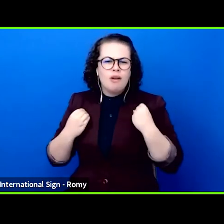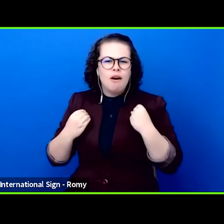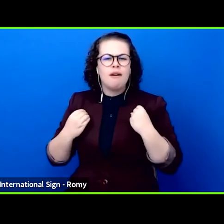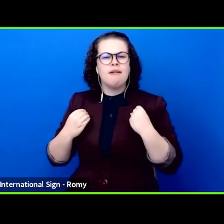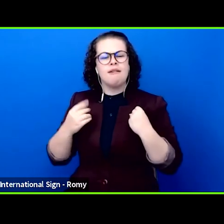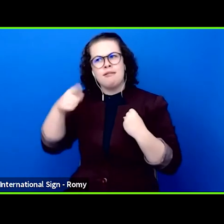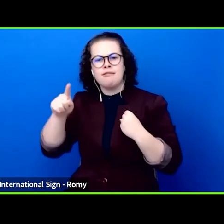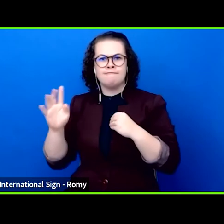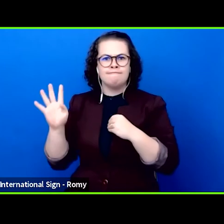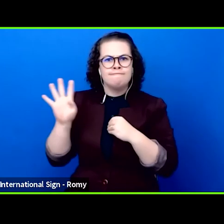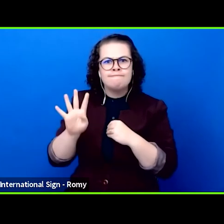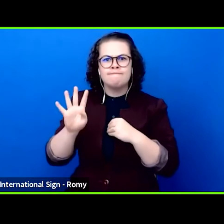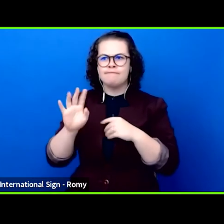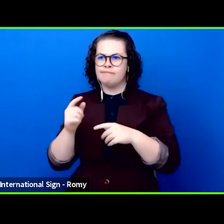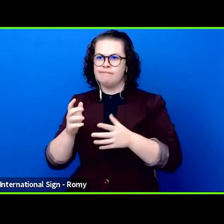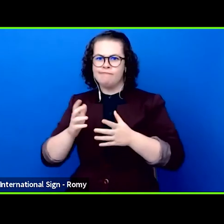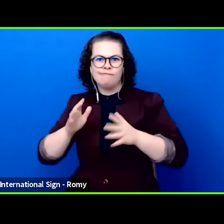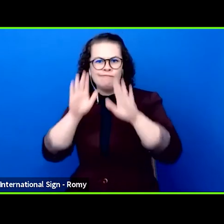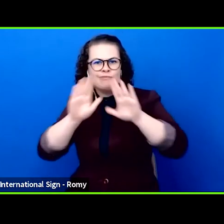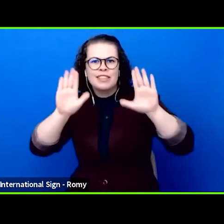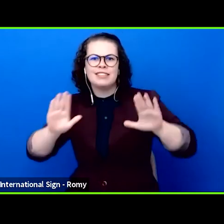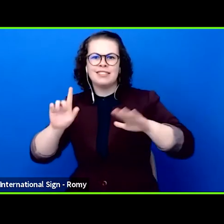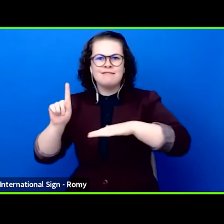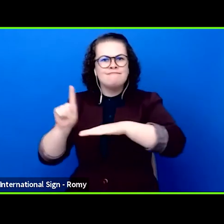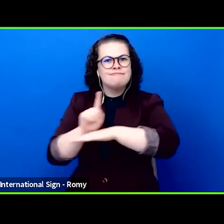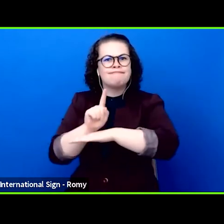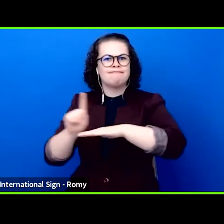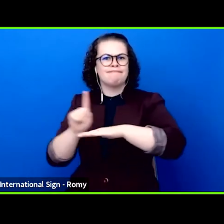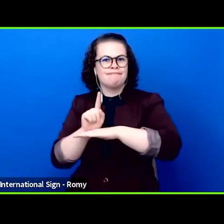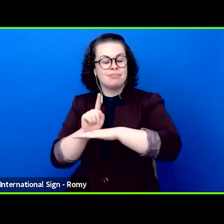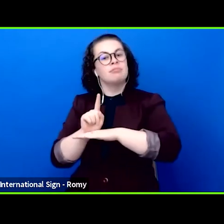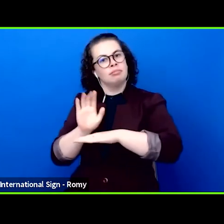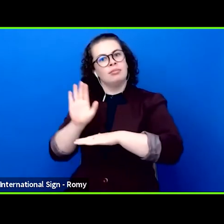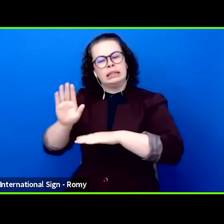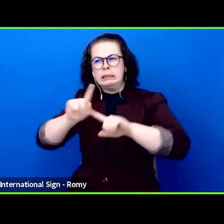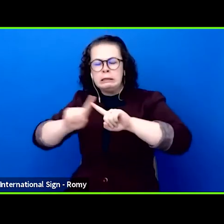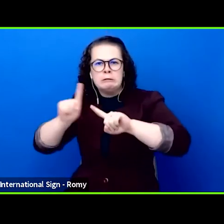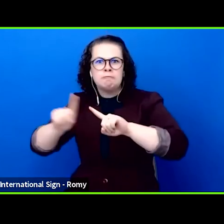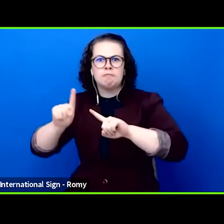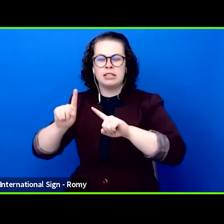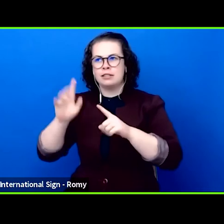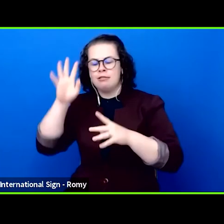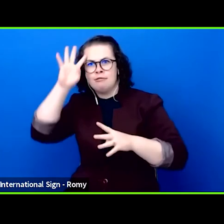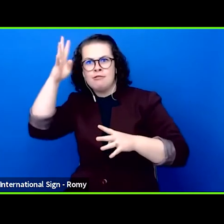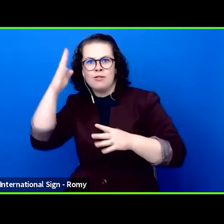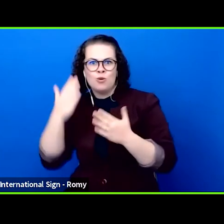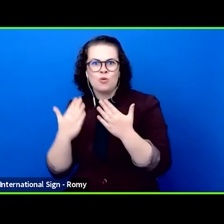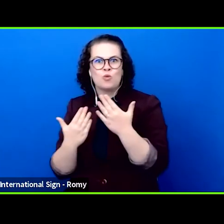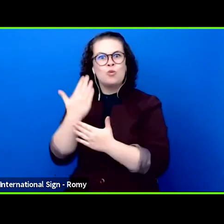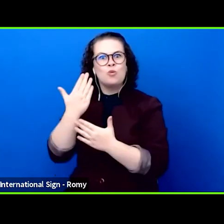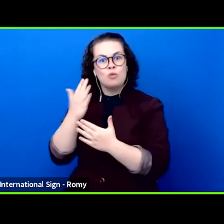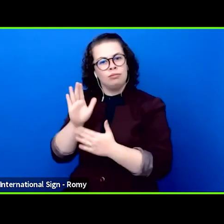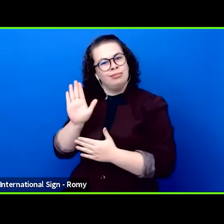as many countries. Rich in directing methods, inventive in the use of territorical means and